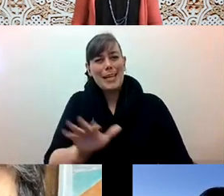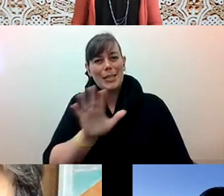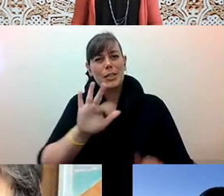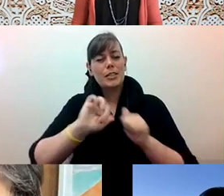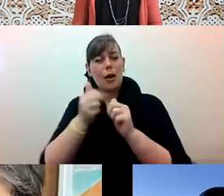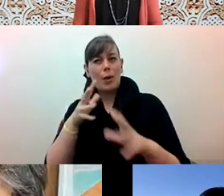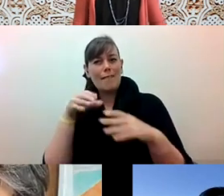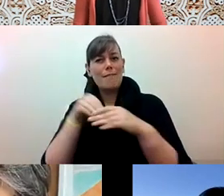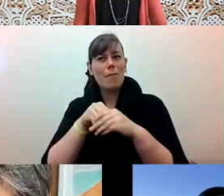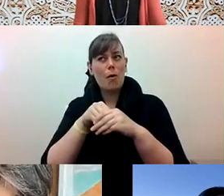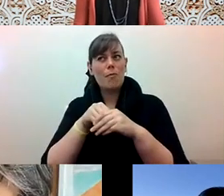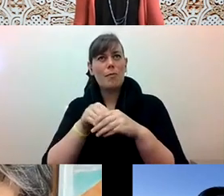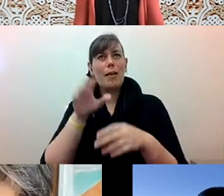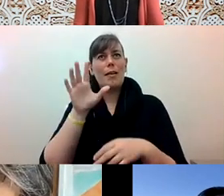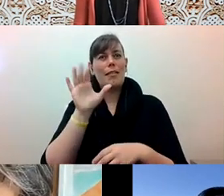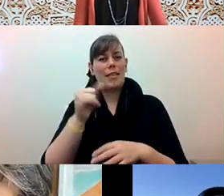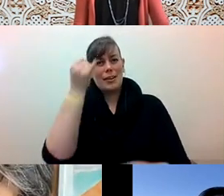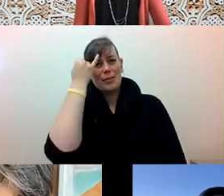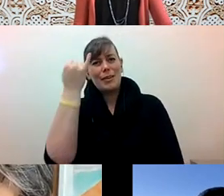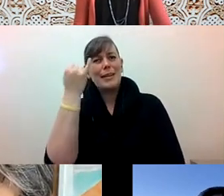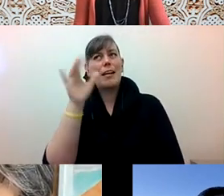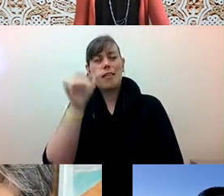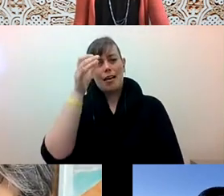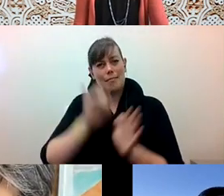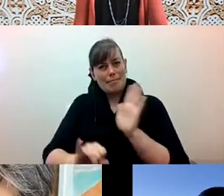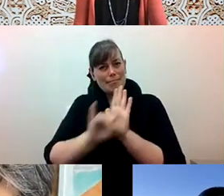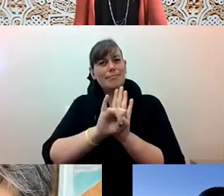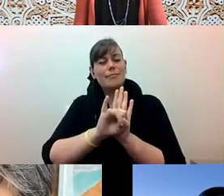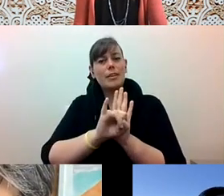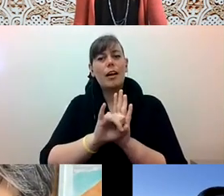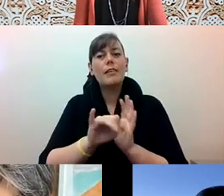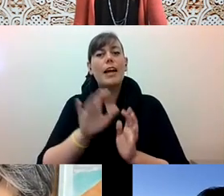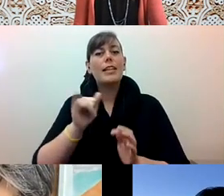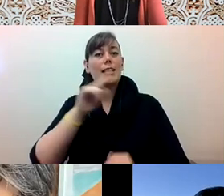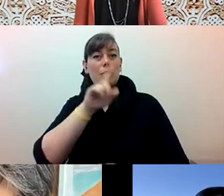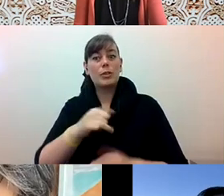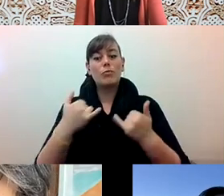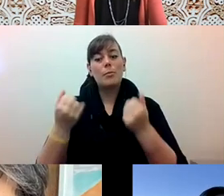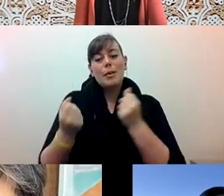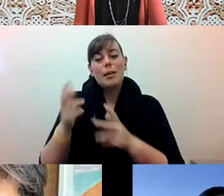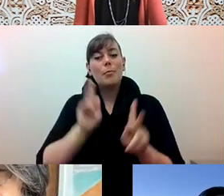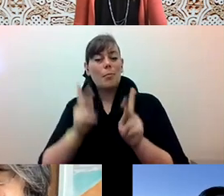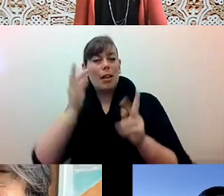Diane Fujino: Asian American rubric and it's a question that's actively being considered, and, in fact, I guess I'll give a little push,